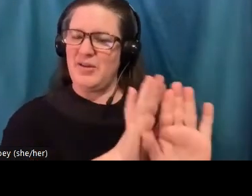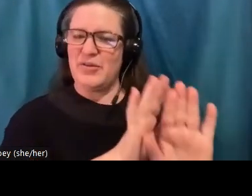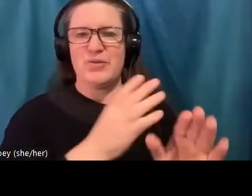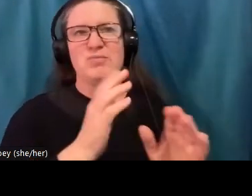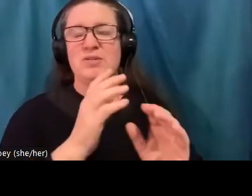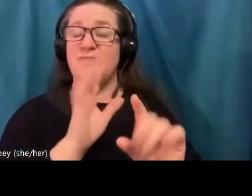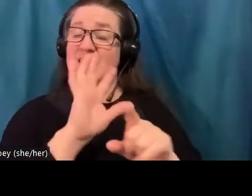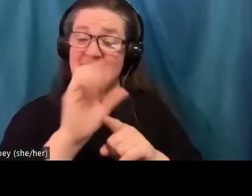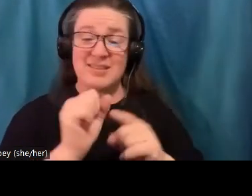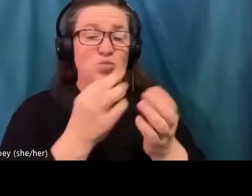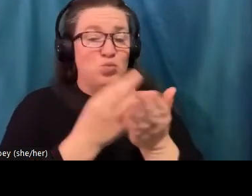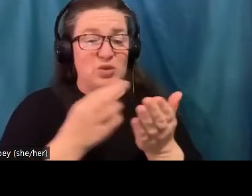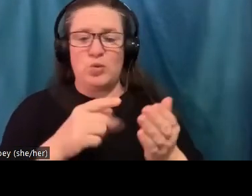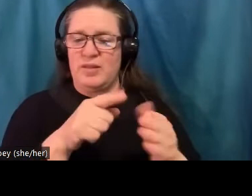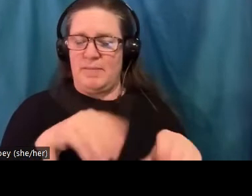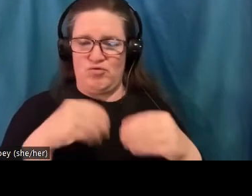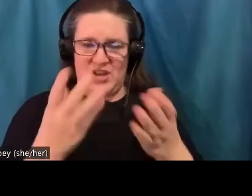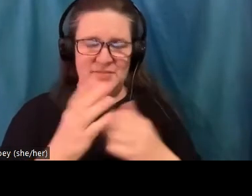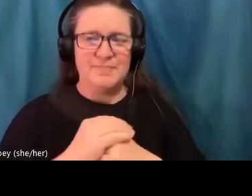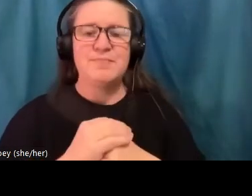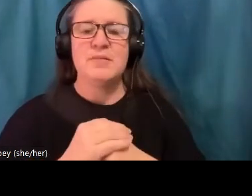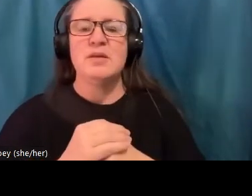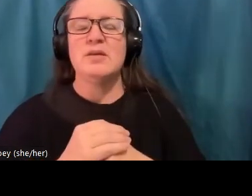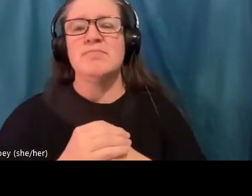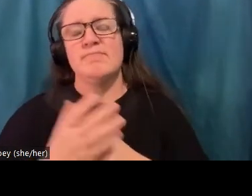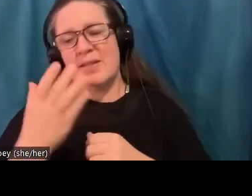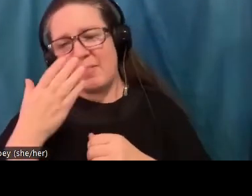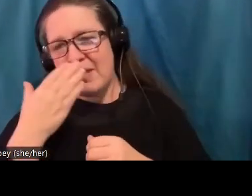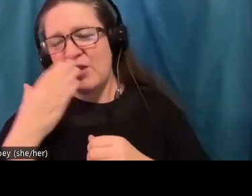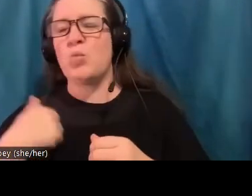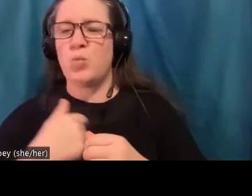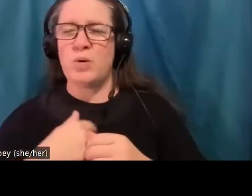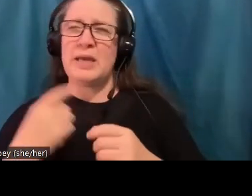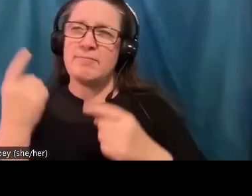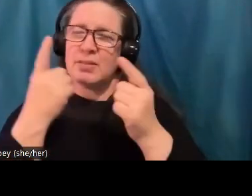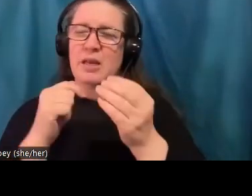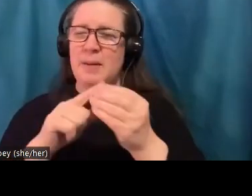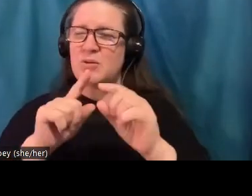Thank you so much. We're currently looking at starting various group therapies. And this is one that I've been